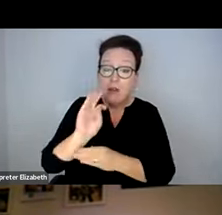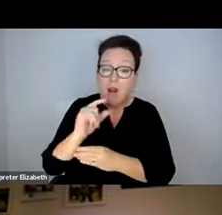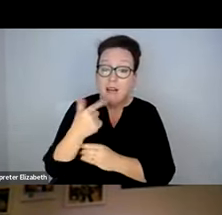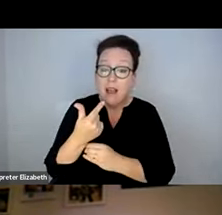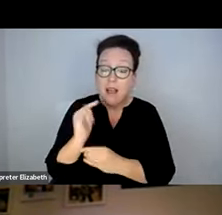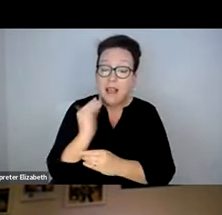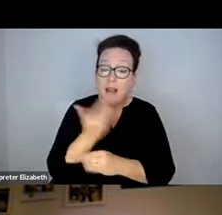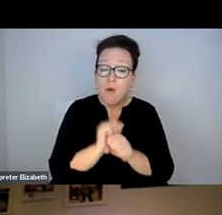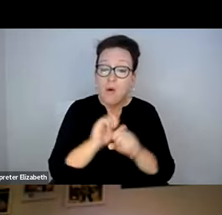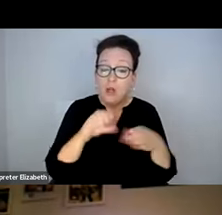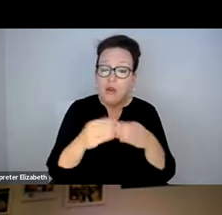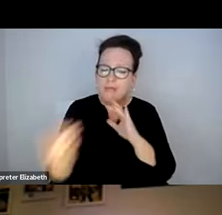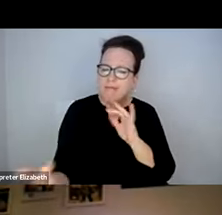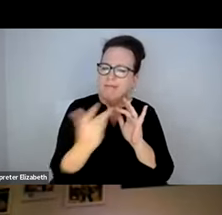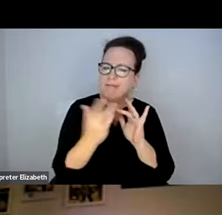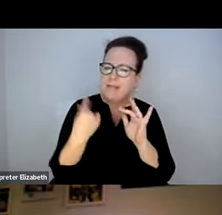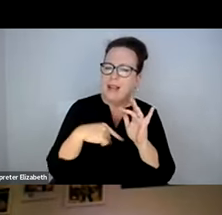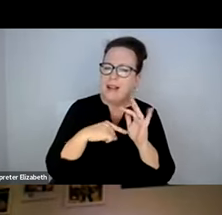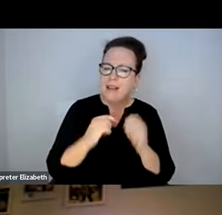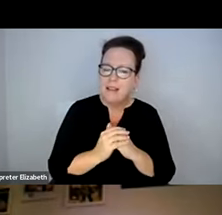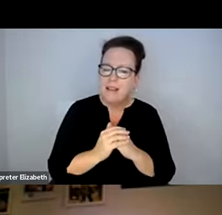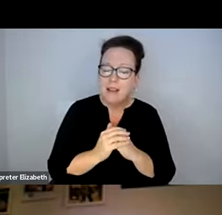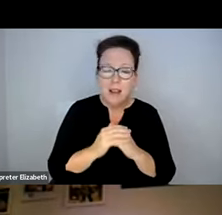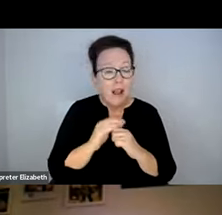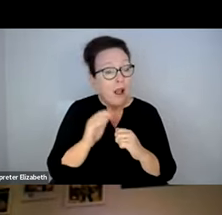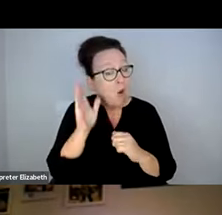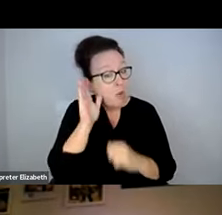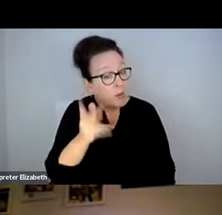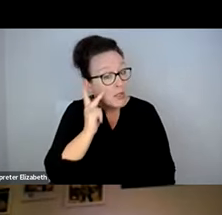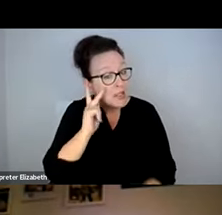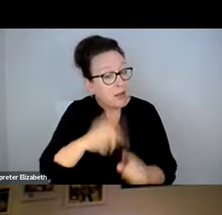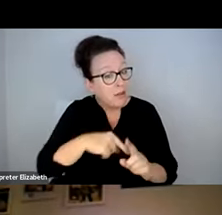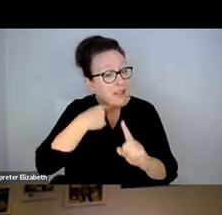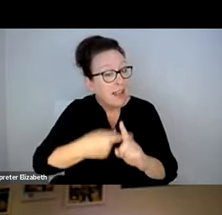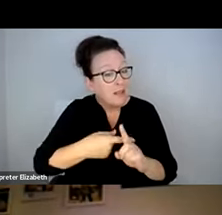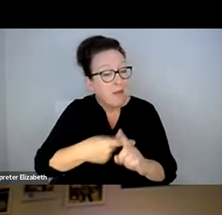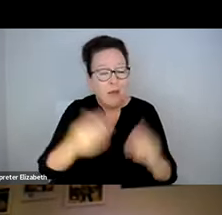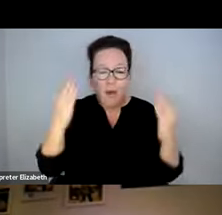IF YOU ARE INTERESTED IN GETTING INVOLVED WITH R-TAG AND SOME OF THE WORKING GROUPS, YOU CAN REACH OUT TO US.